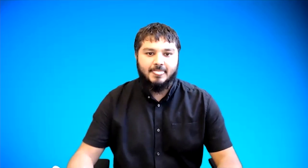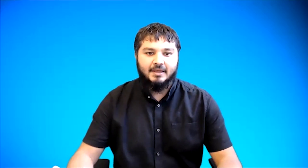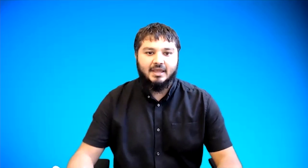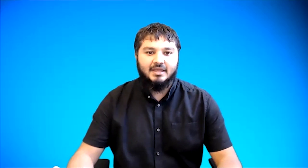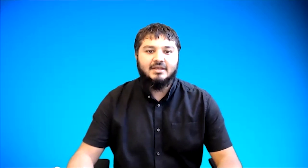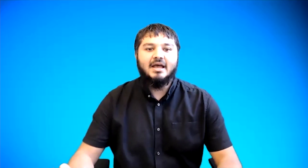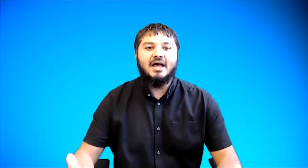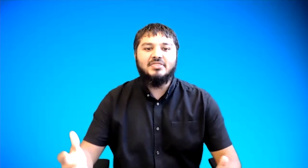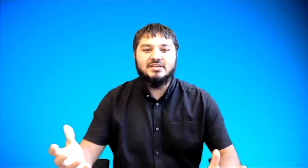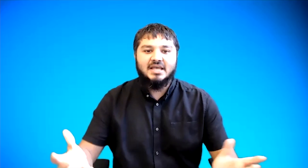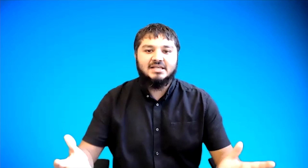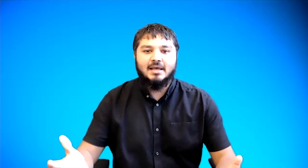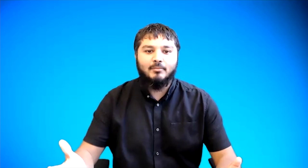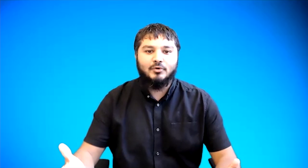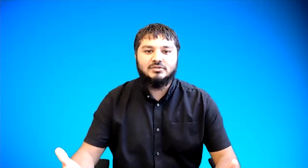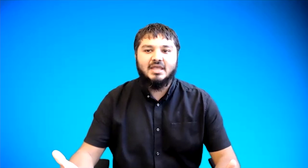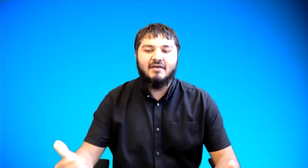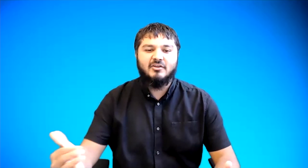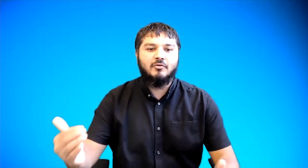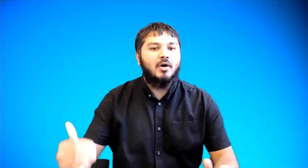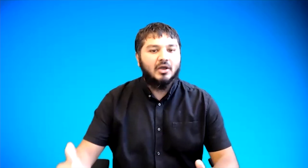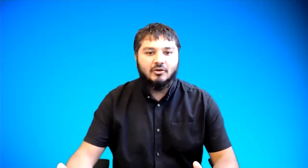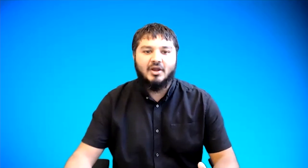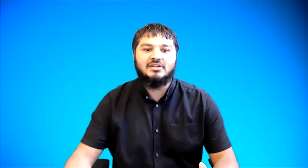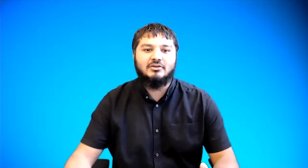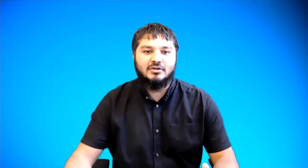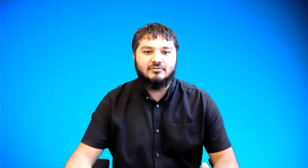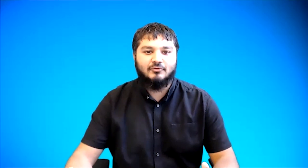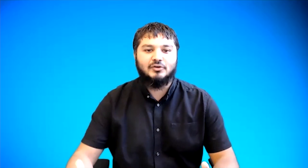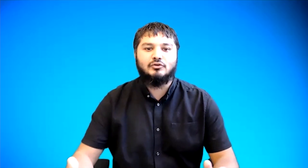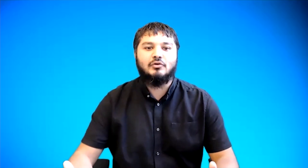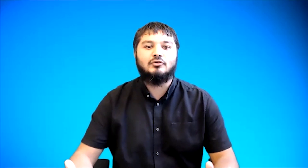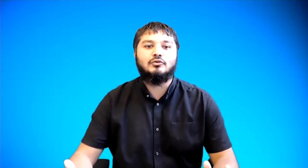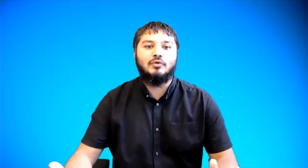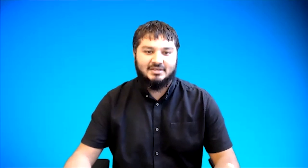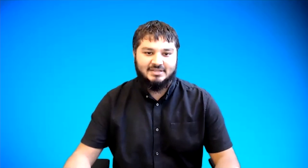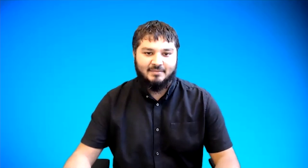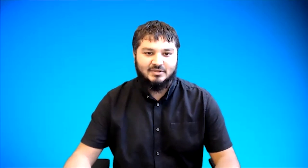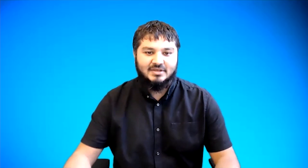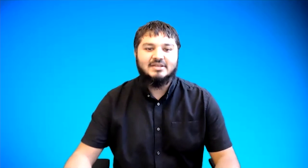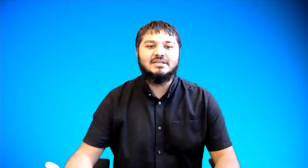okay and these examples they have different marketing criterias for a student to do exams some